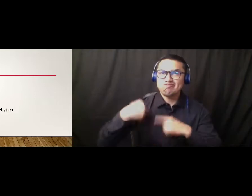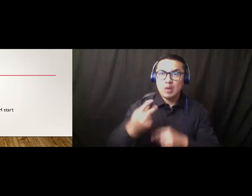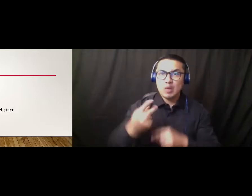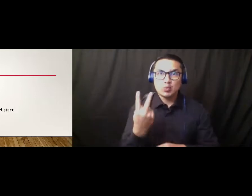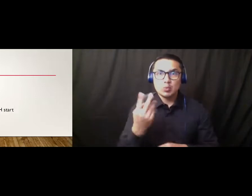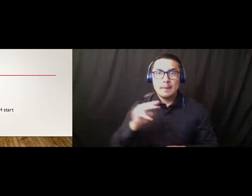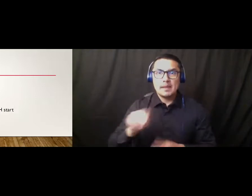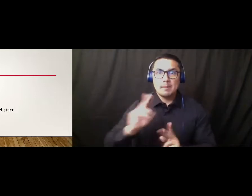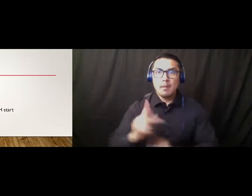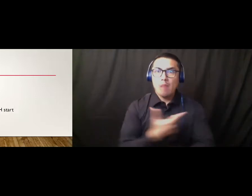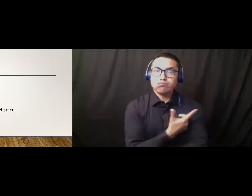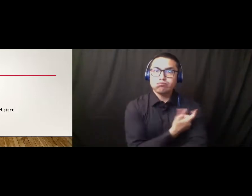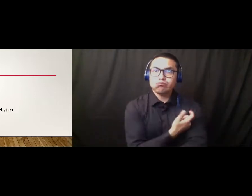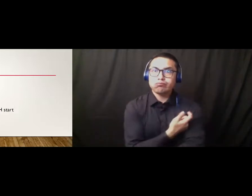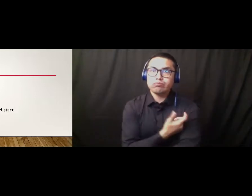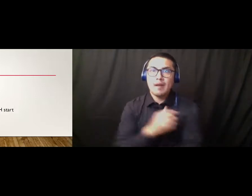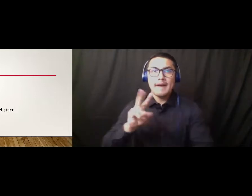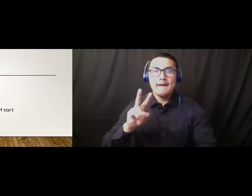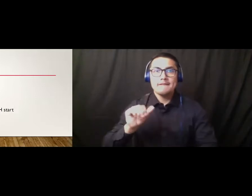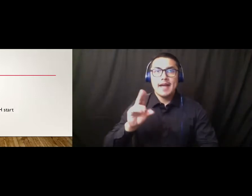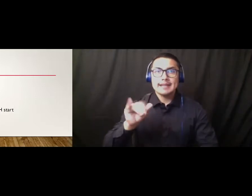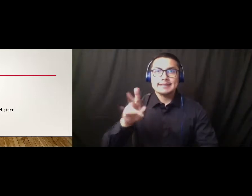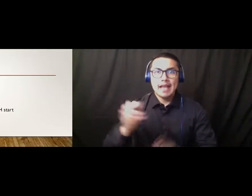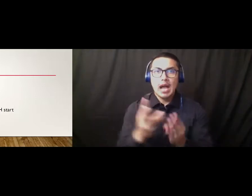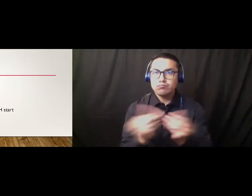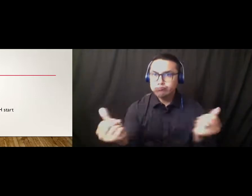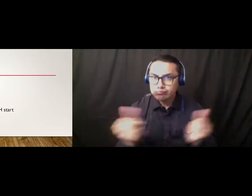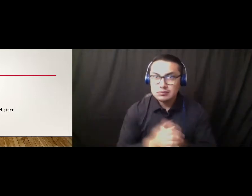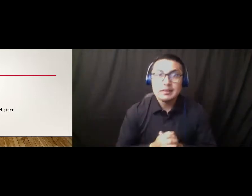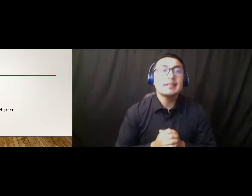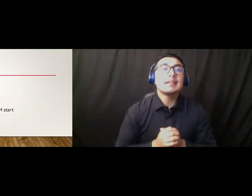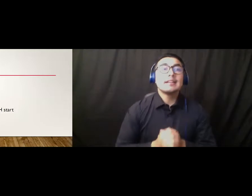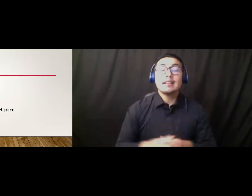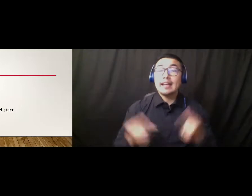We have an MOU for a POD, but um, currently, there are several institutions, including